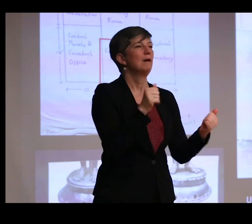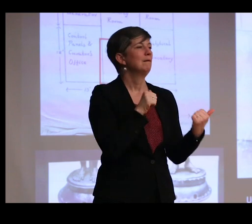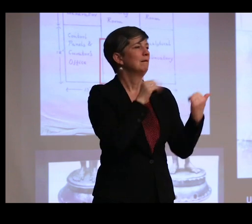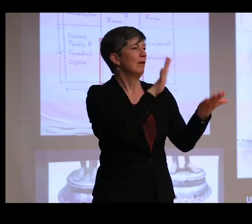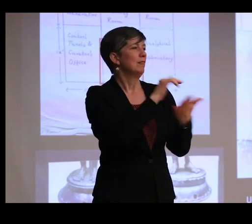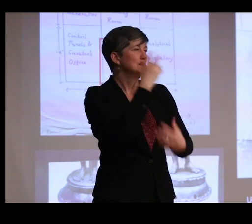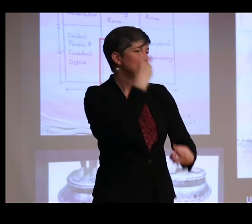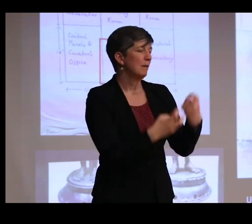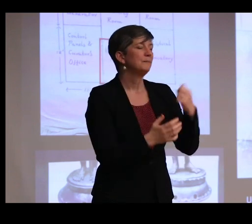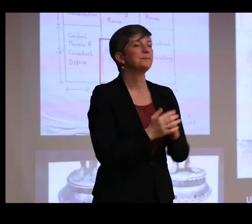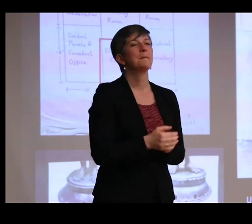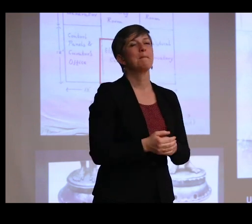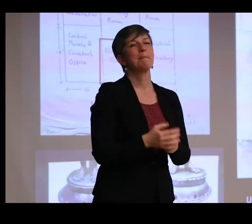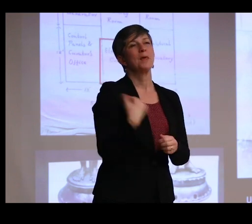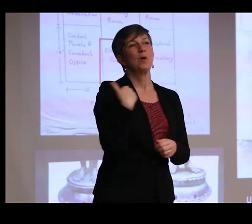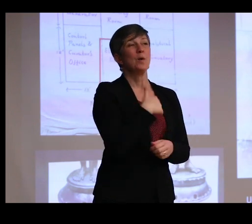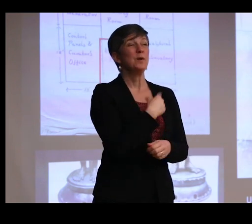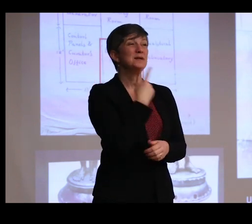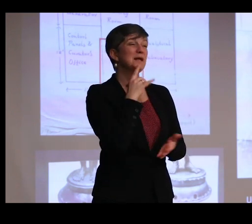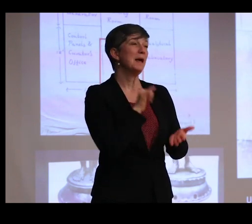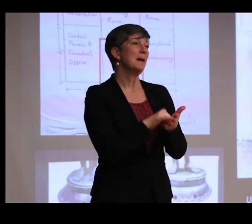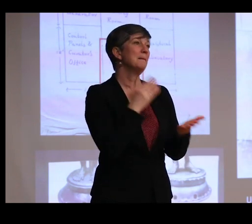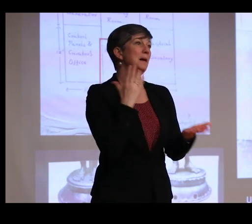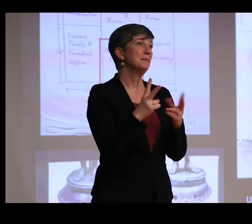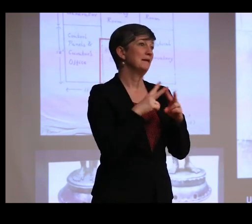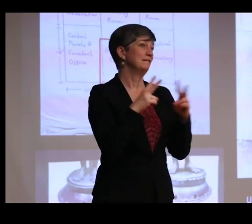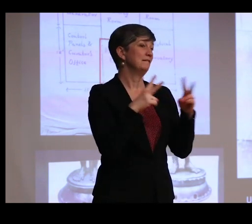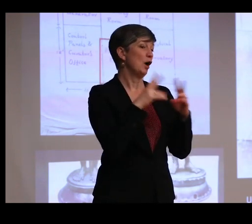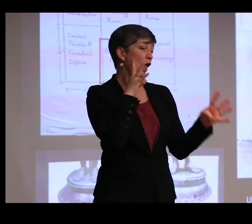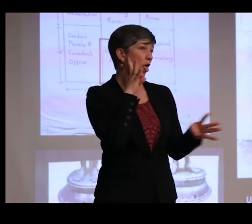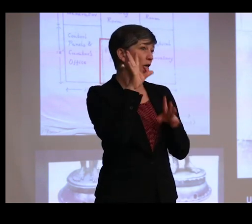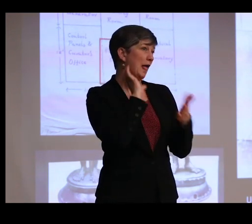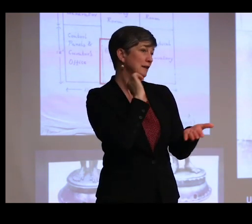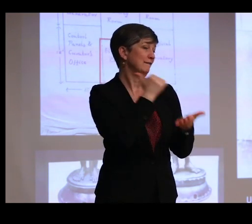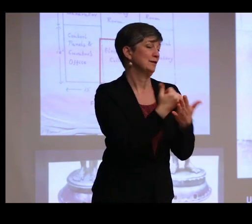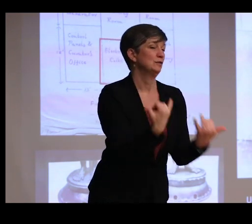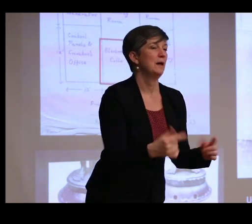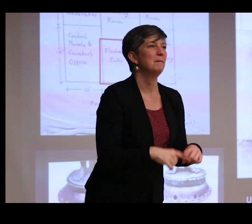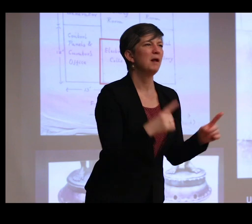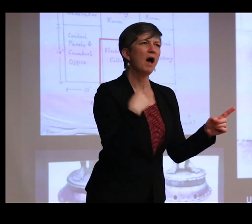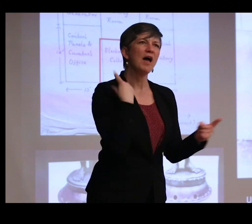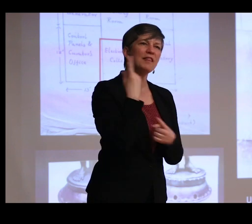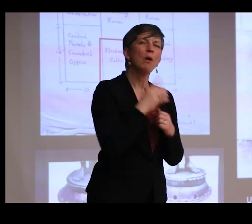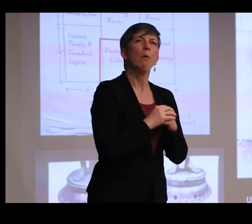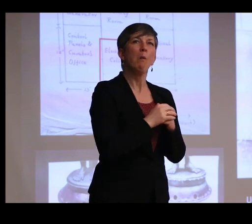Now, we might call this extremely interventive today, but I actually find it an incredible way